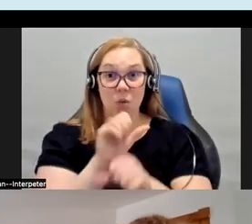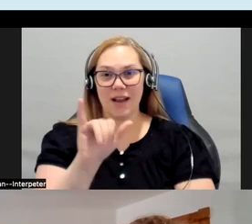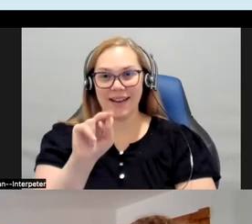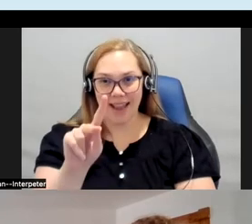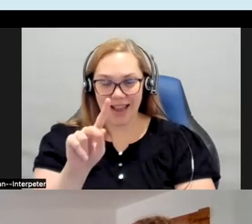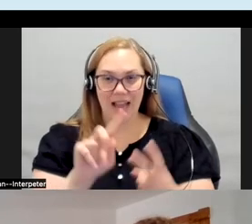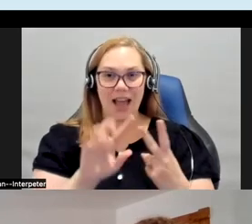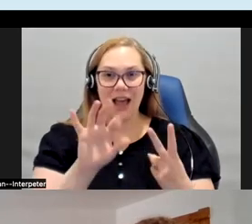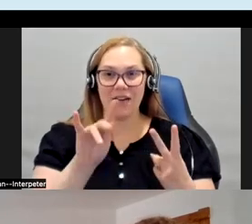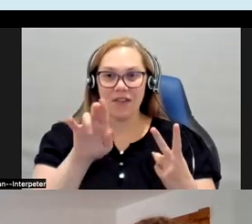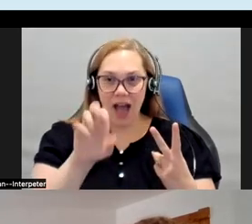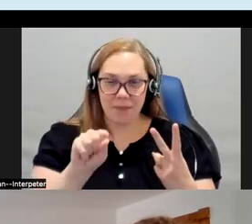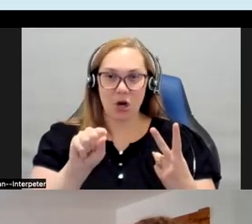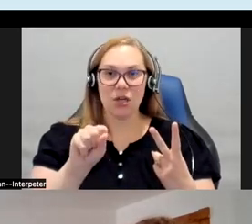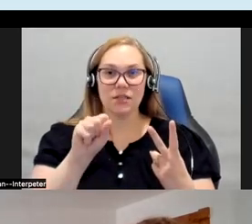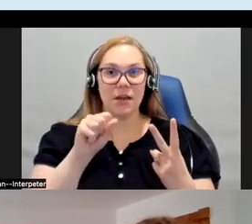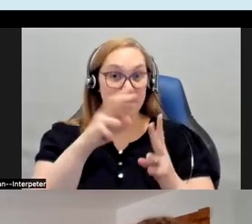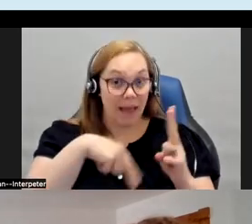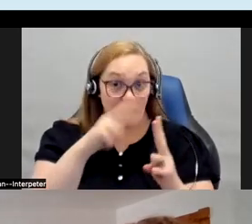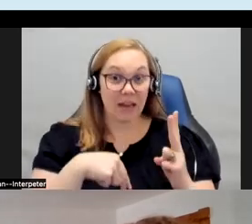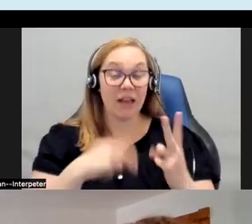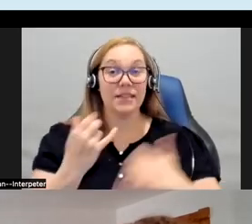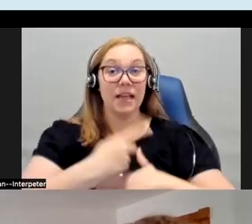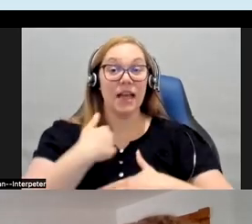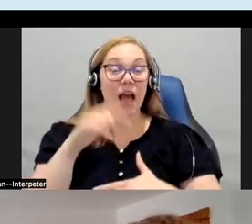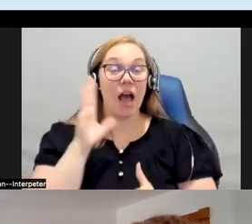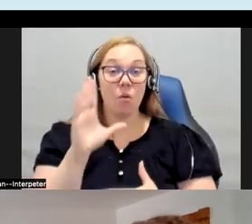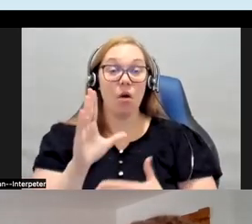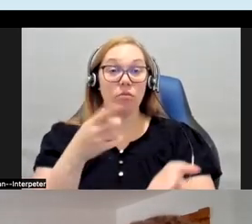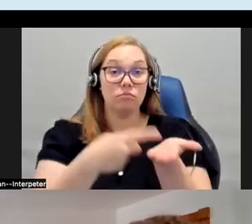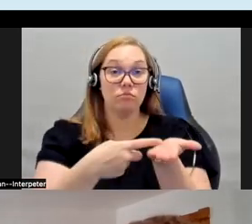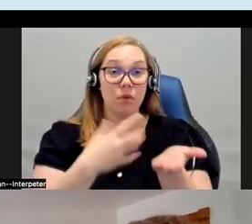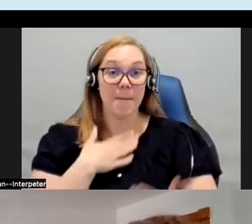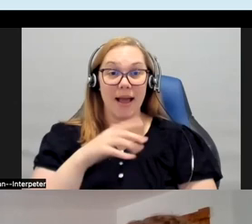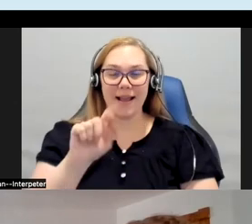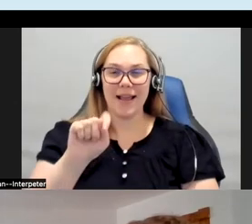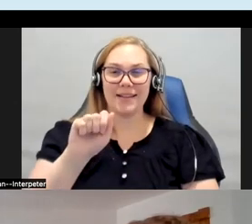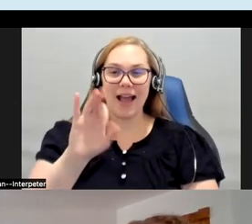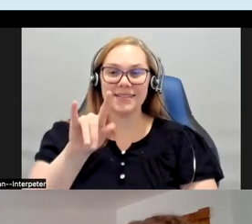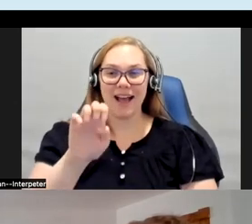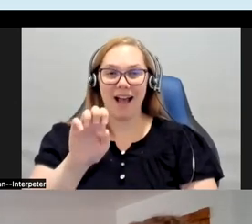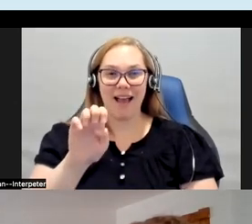paint and today I'm going to talk to you about my tactile art which is